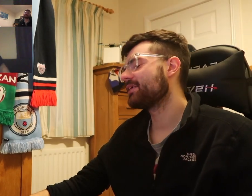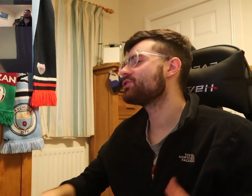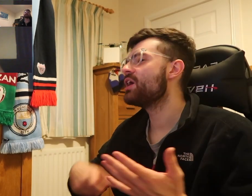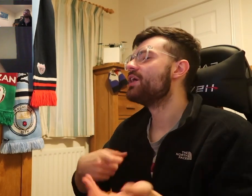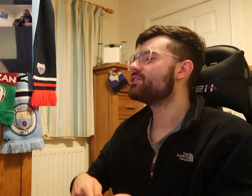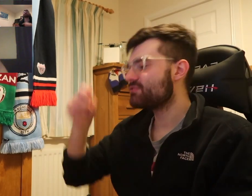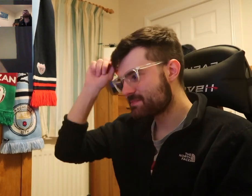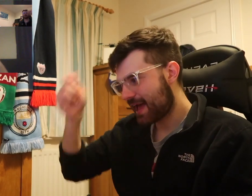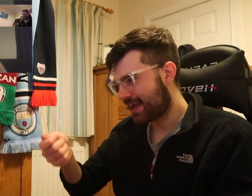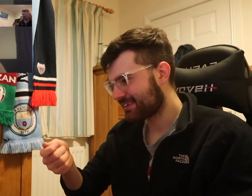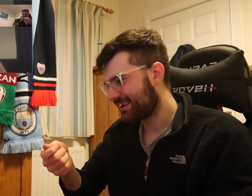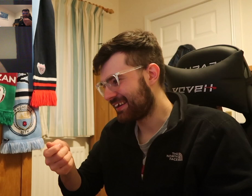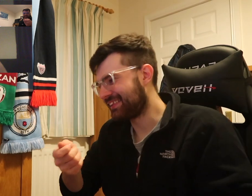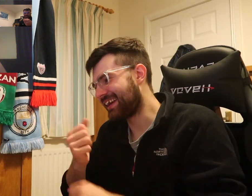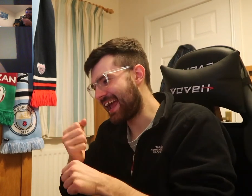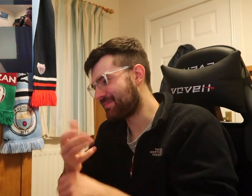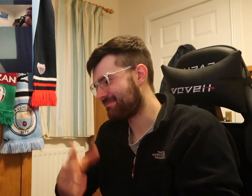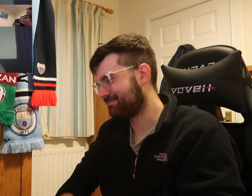Thomas: so do you respect ..: the game then?